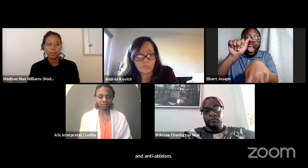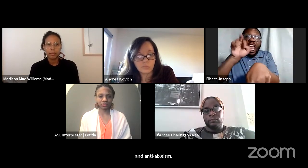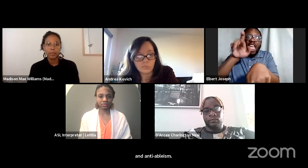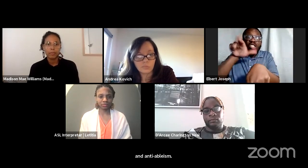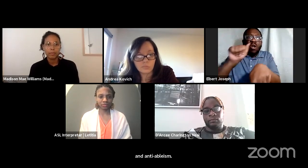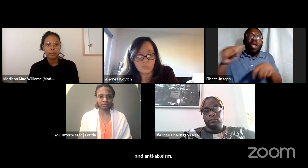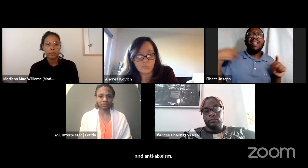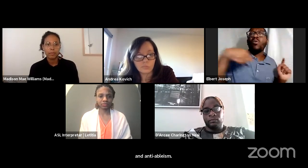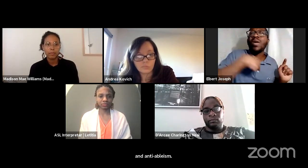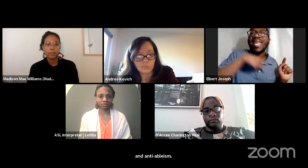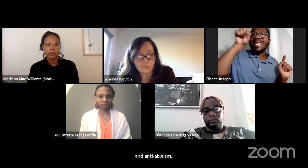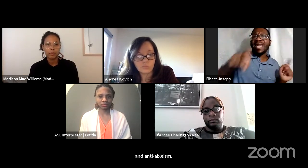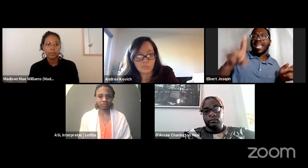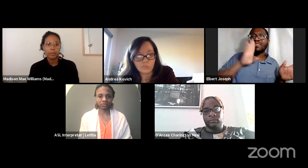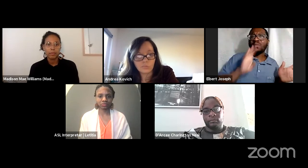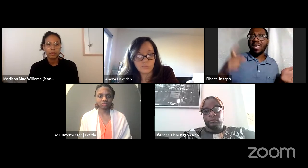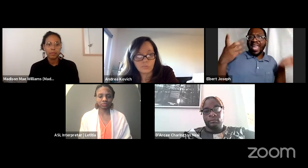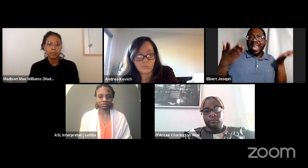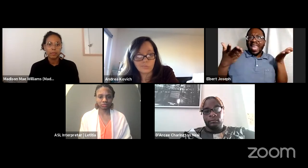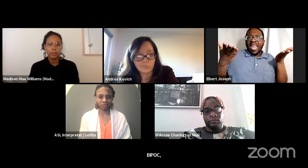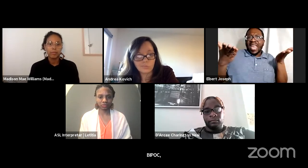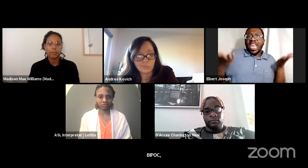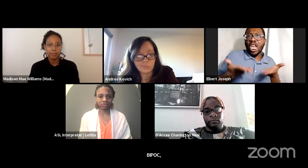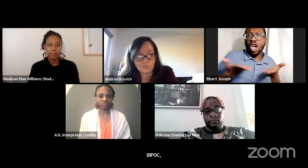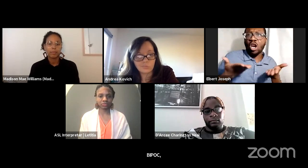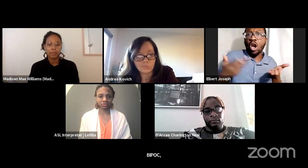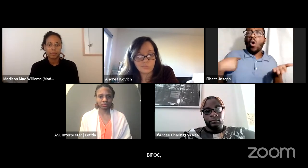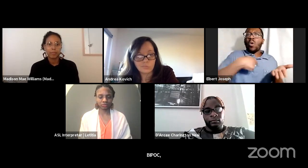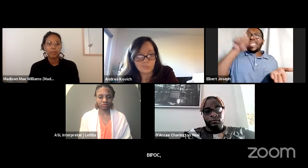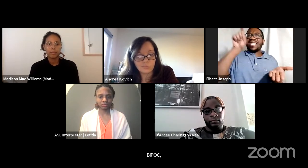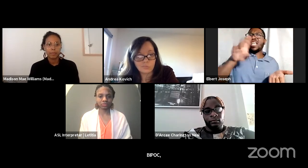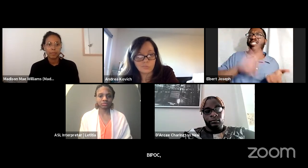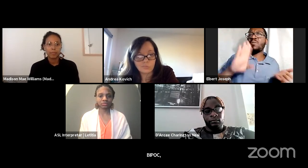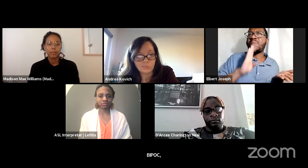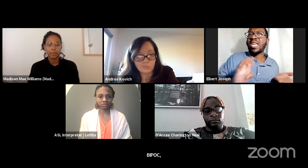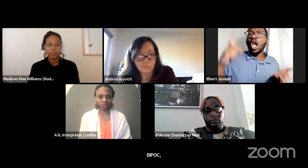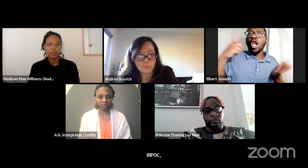you have Andrea here, you have Maddie here you have the D'Arcee here.